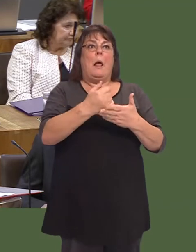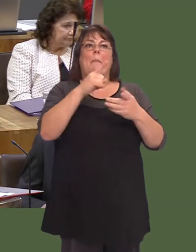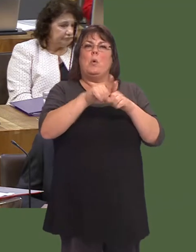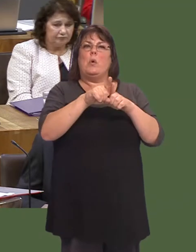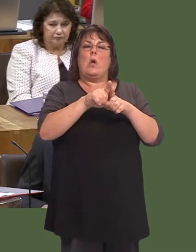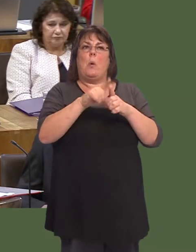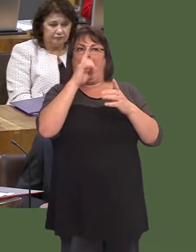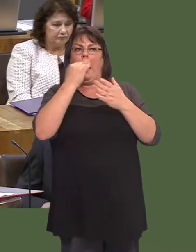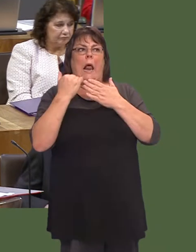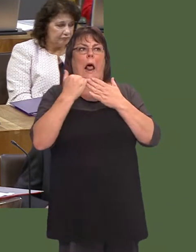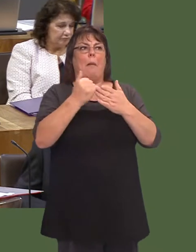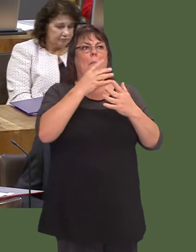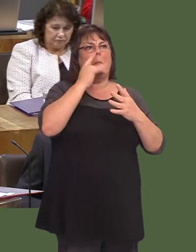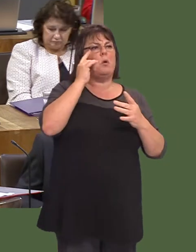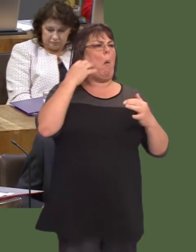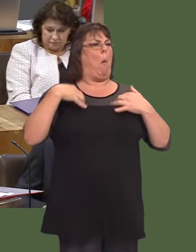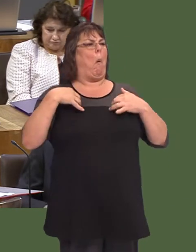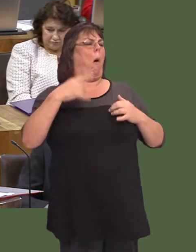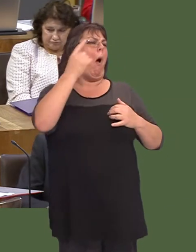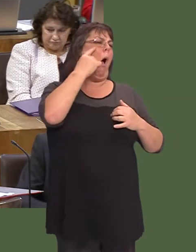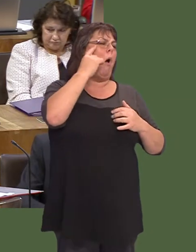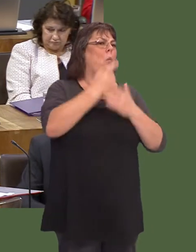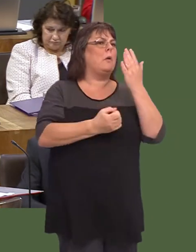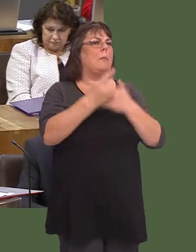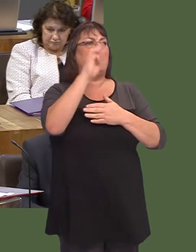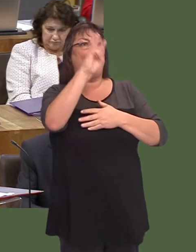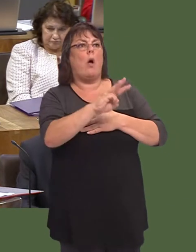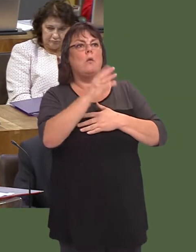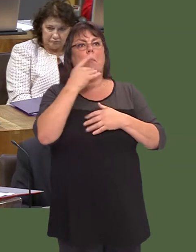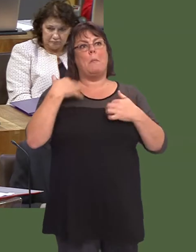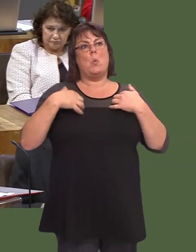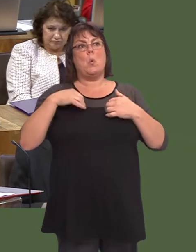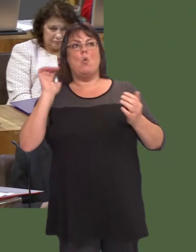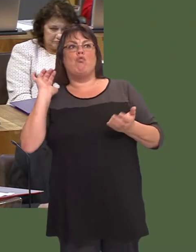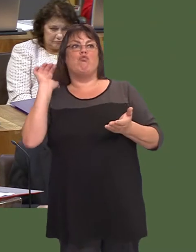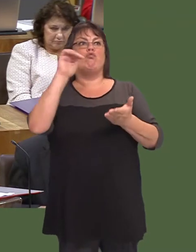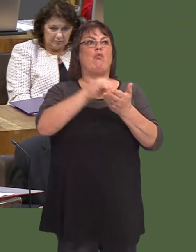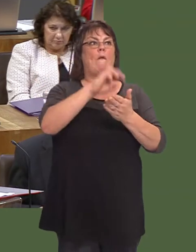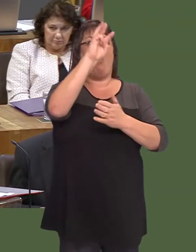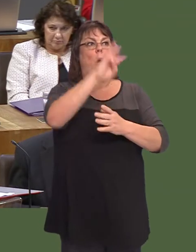as a catalyst for developing interest in Wales and, therefore, for tourism around the whole of Wales.